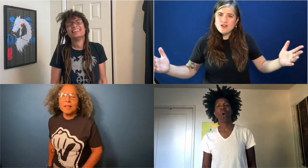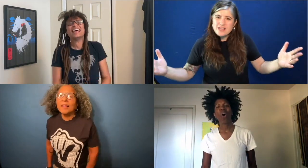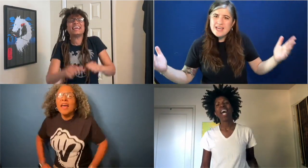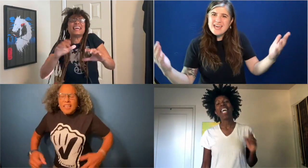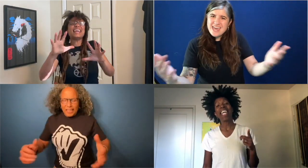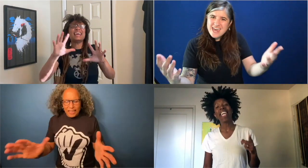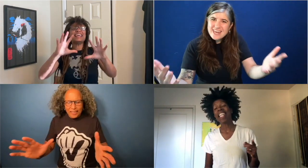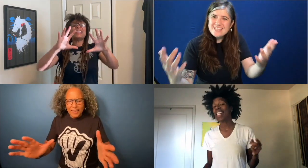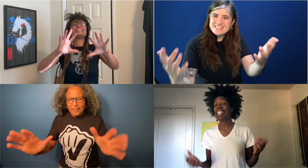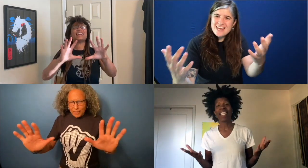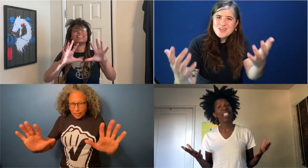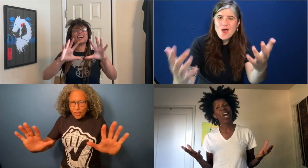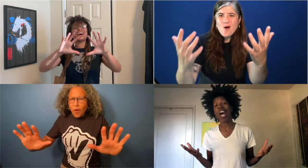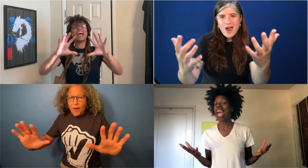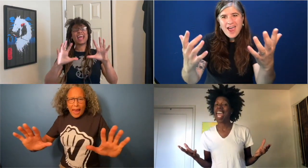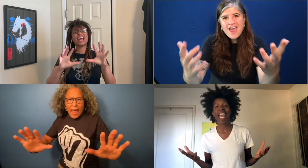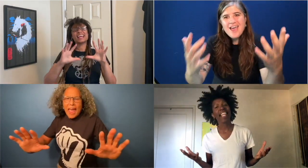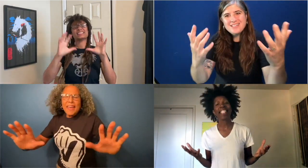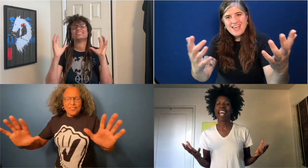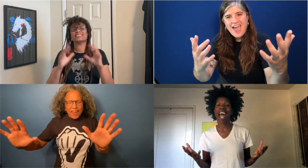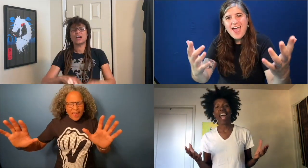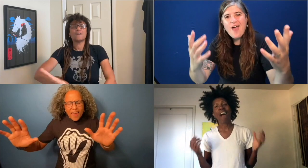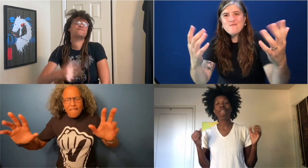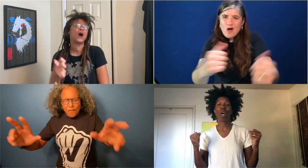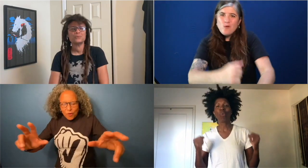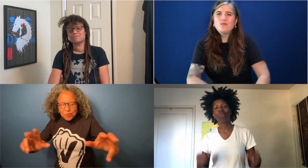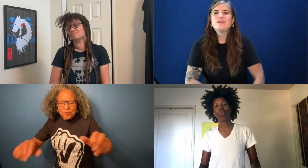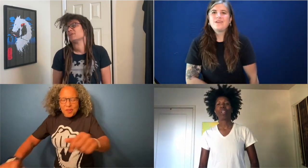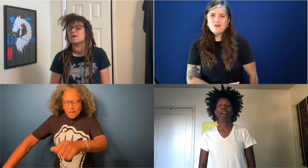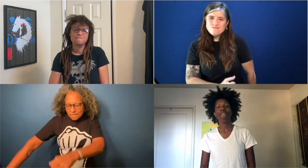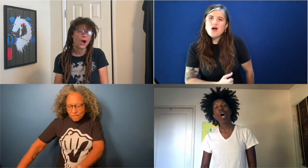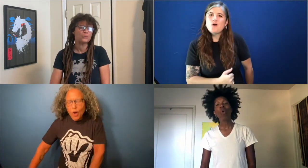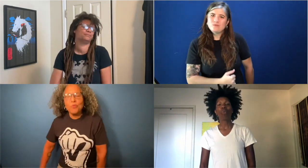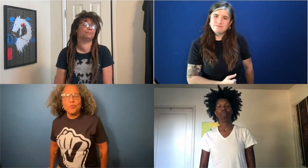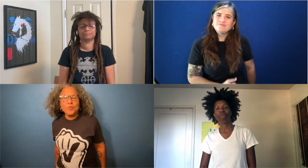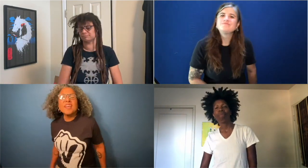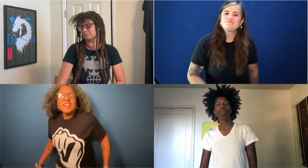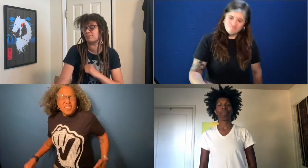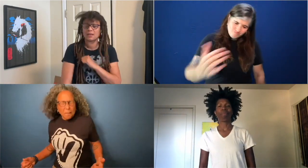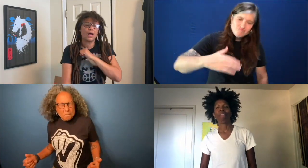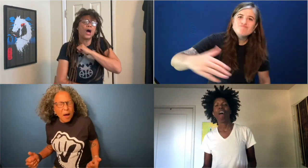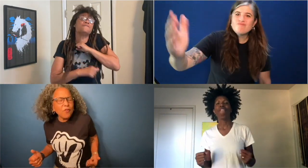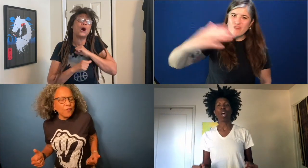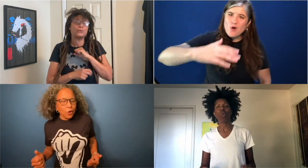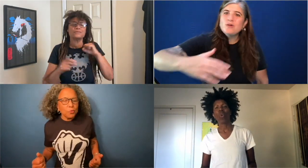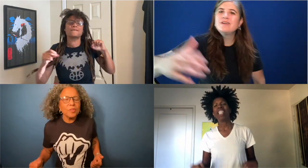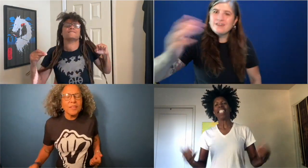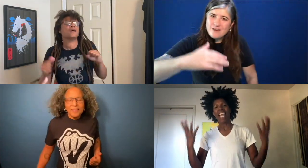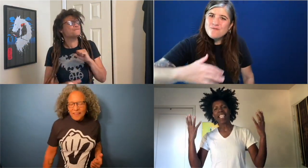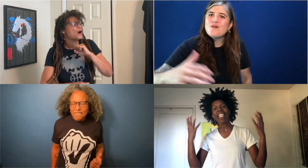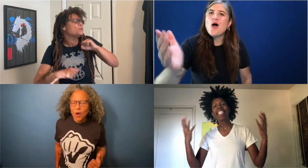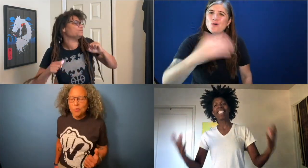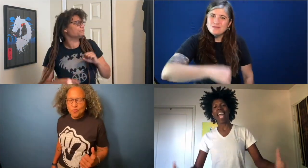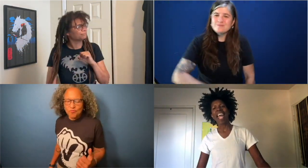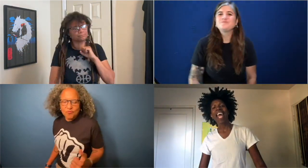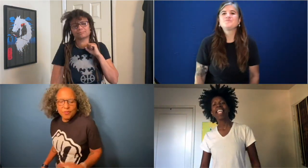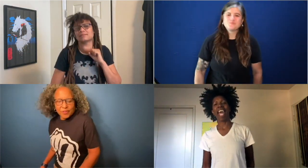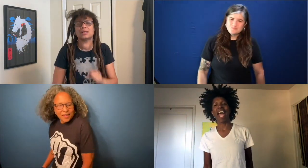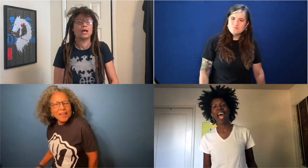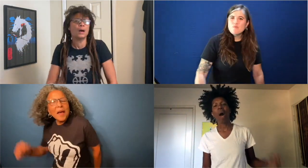IT IS IN YOUR HANDS YEAH! VOTE! (C'mon) VOTE! VOTE! (Take a Stand Now)